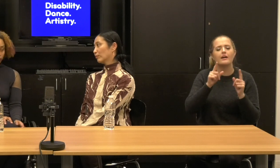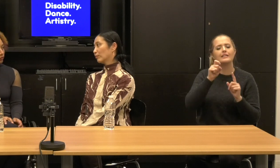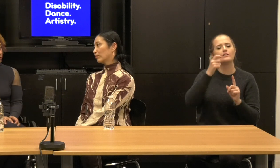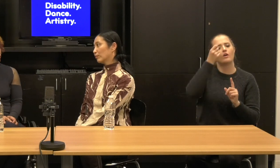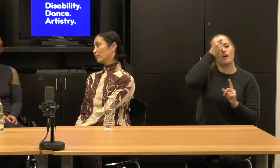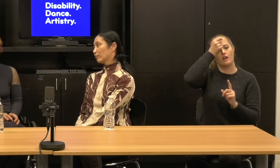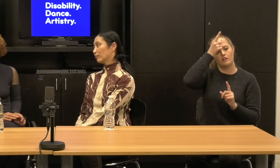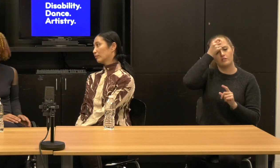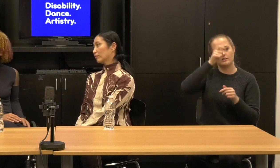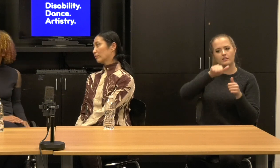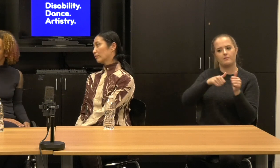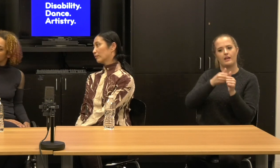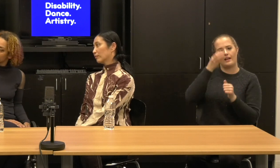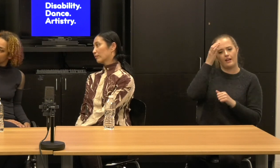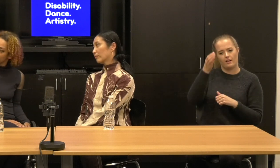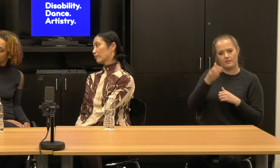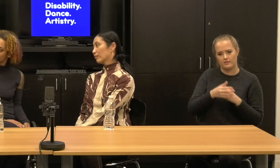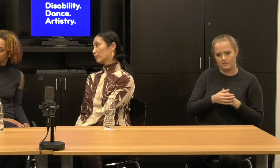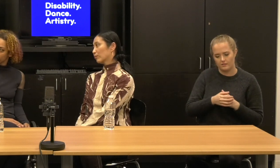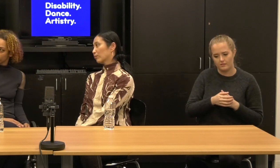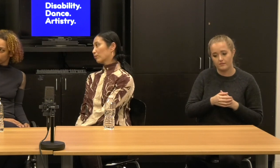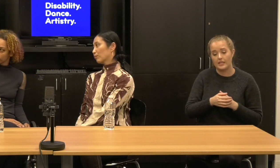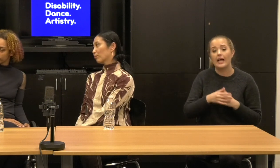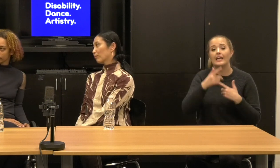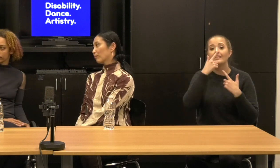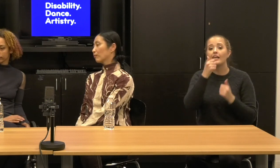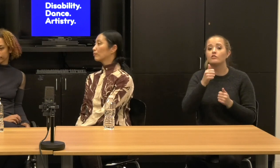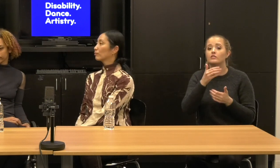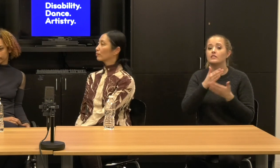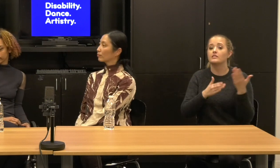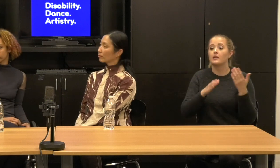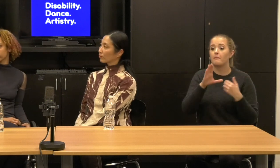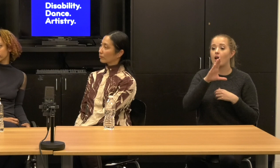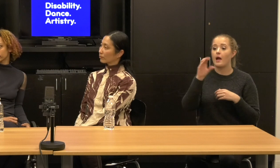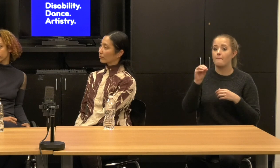It's interesting that some of the companies in this conversation series have talked about